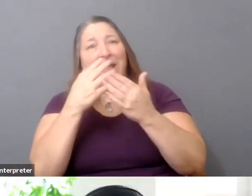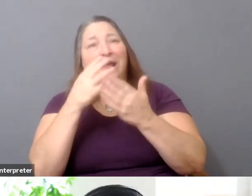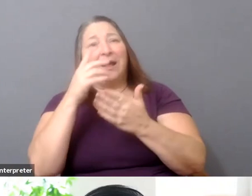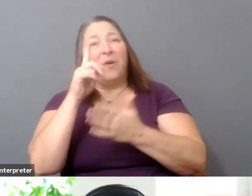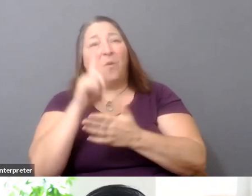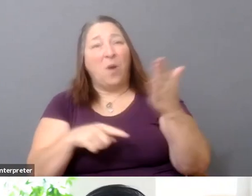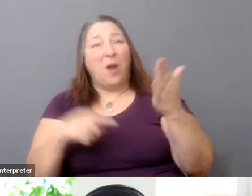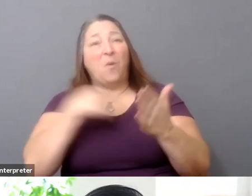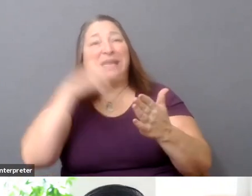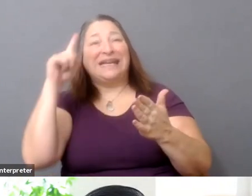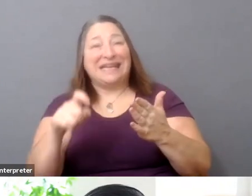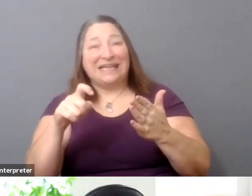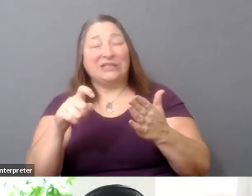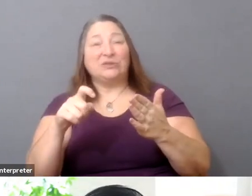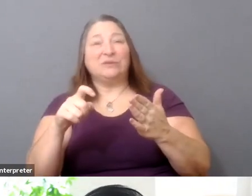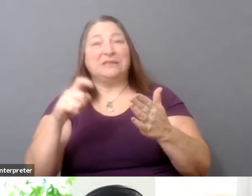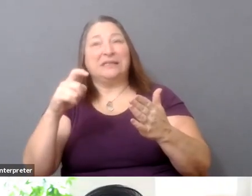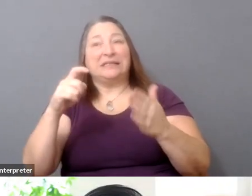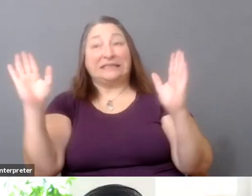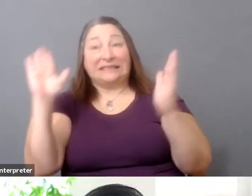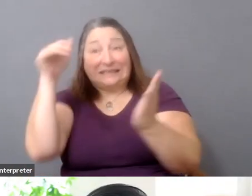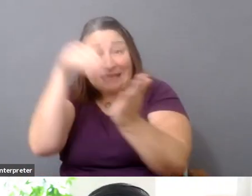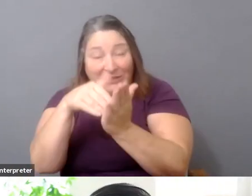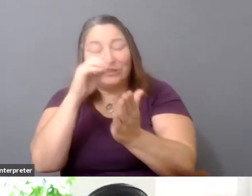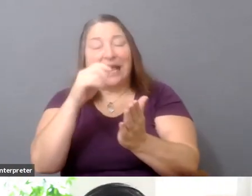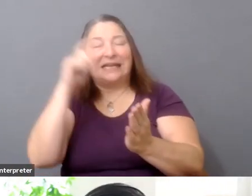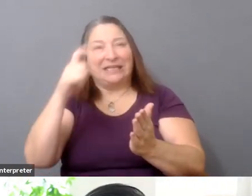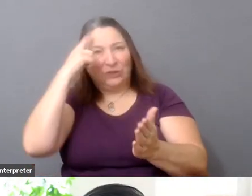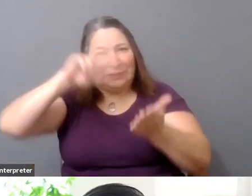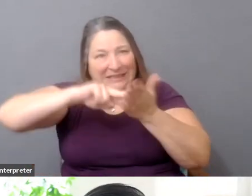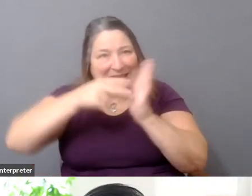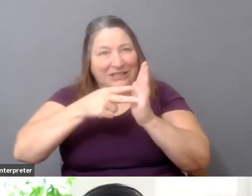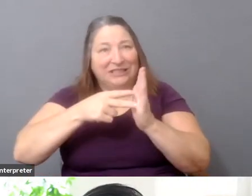design with the same level of care that we would put into our craft.